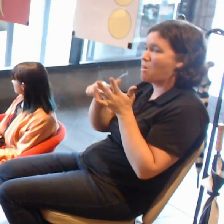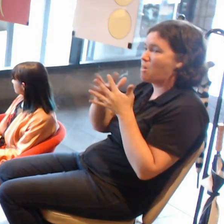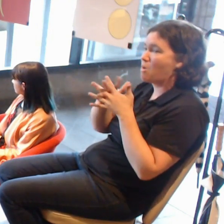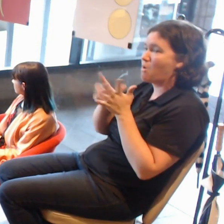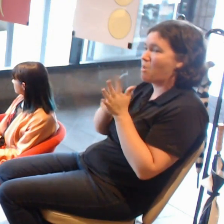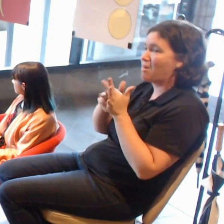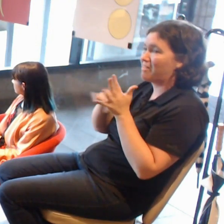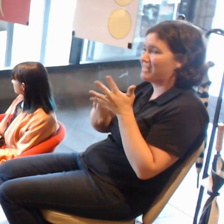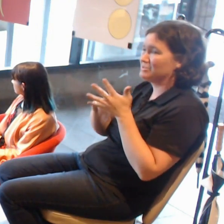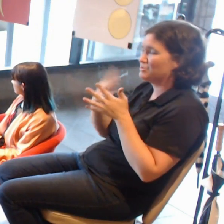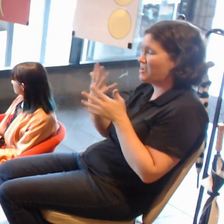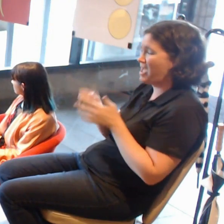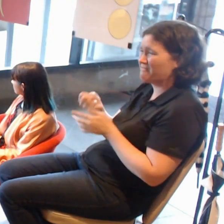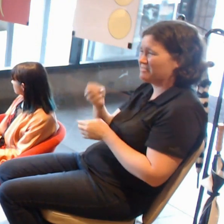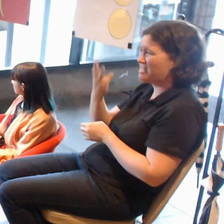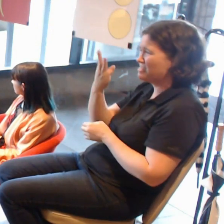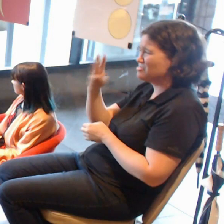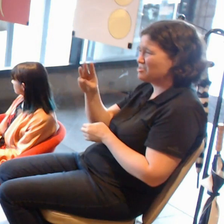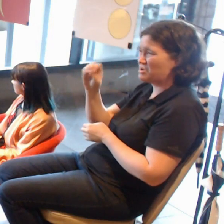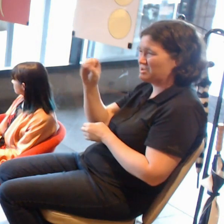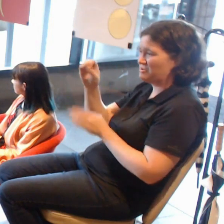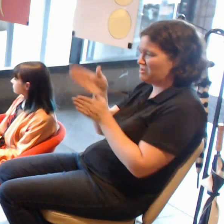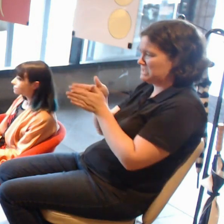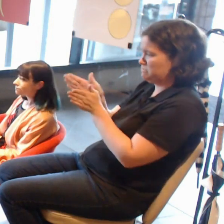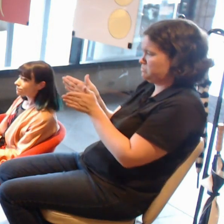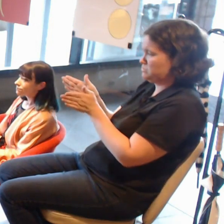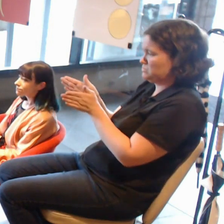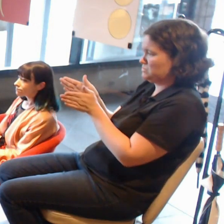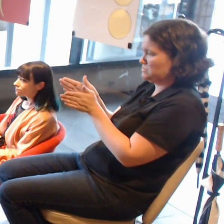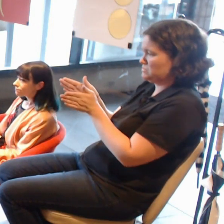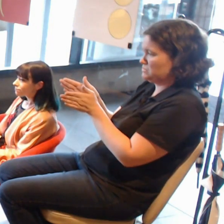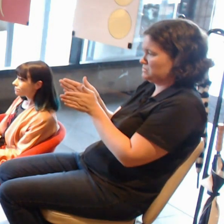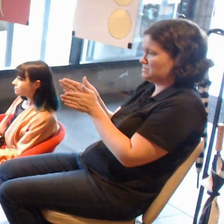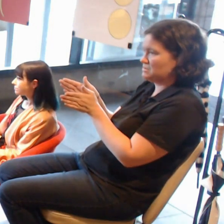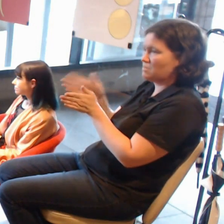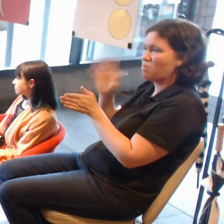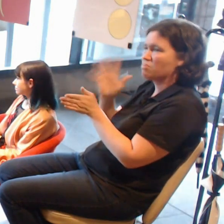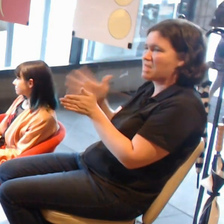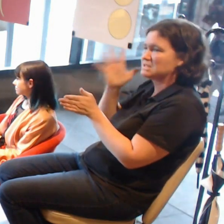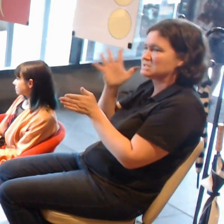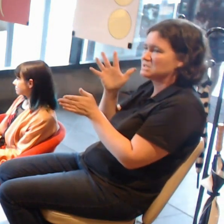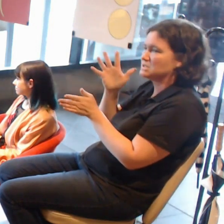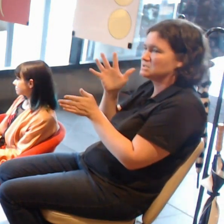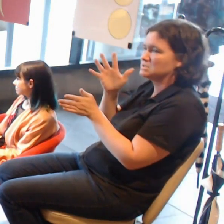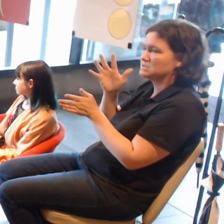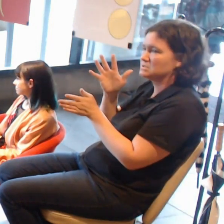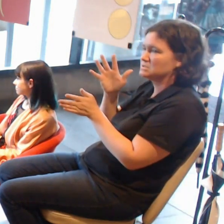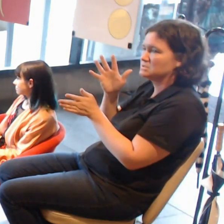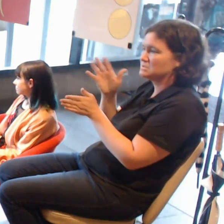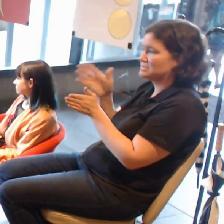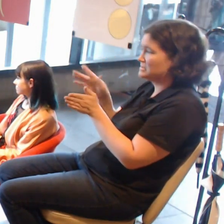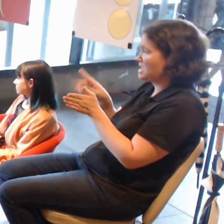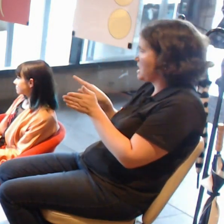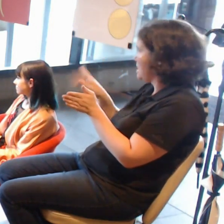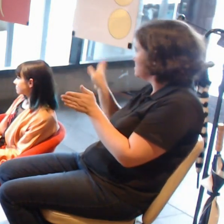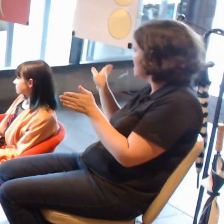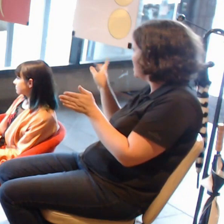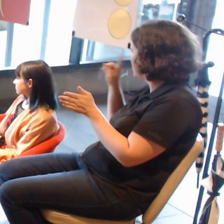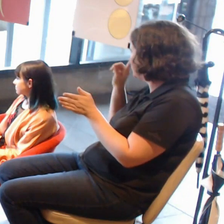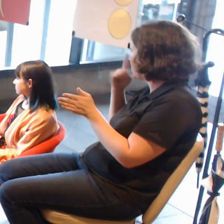If I was looking at the room right now, it is cut in that direction. Anything outside of that, you can't simulate something onto.